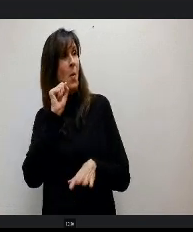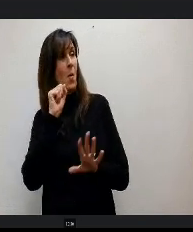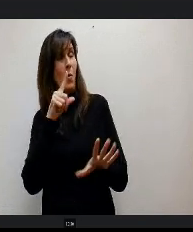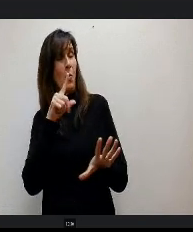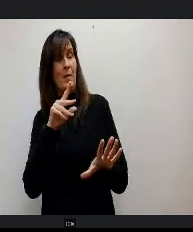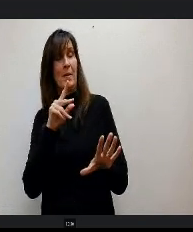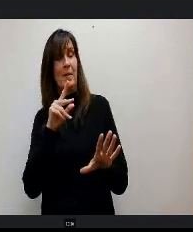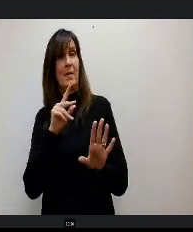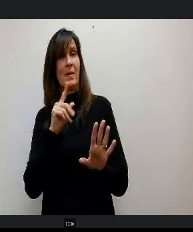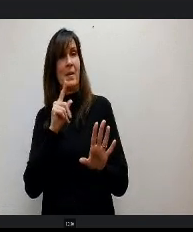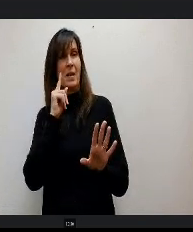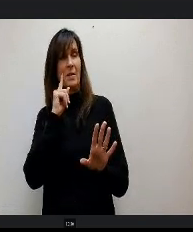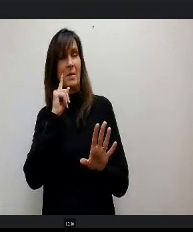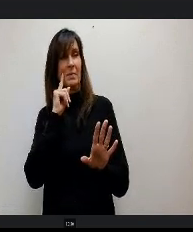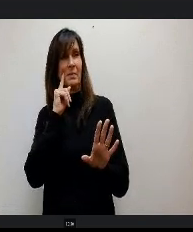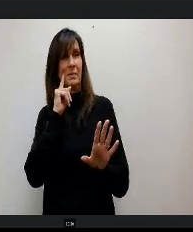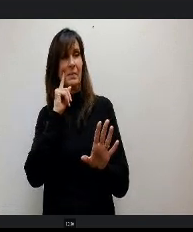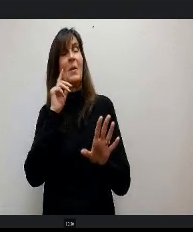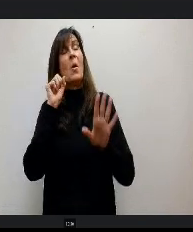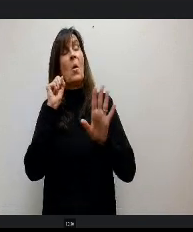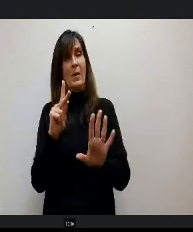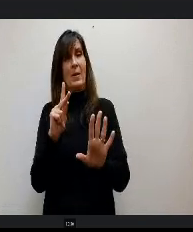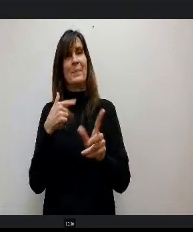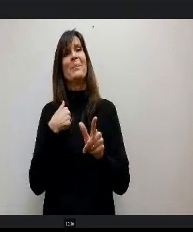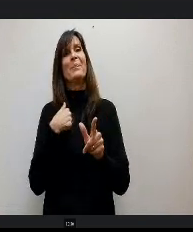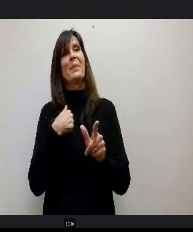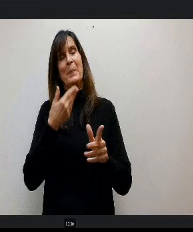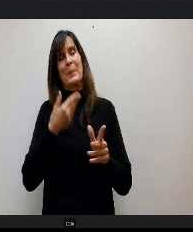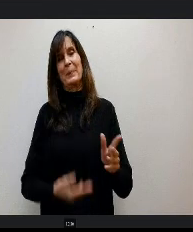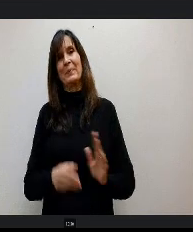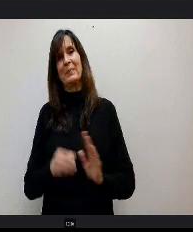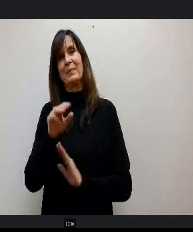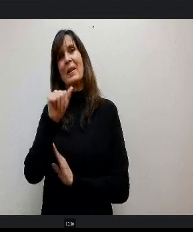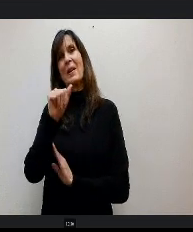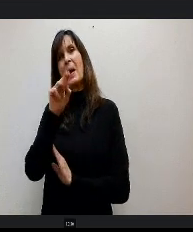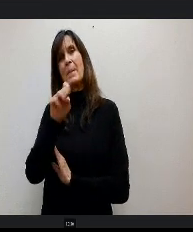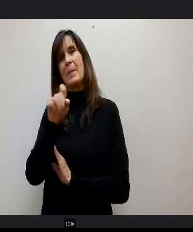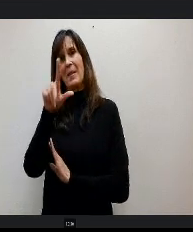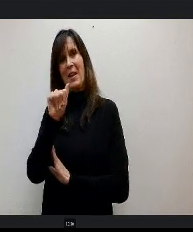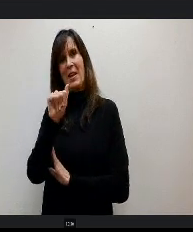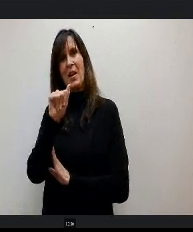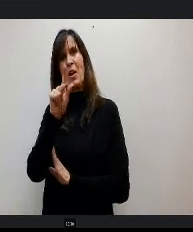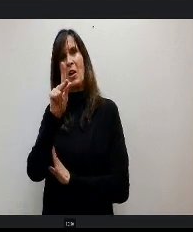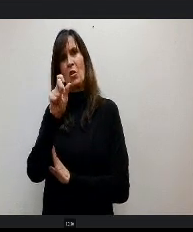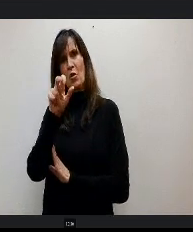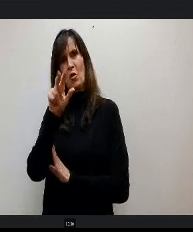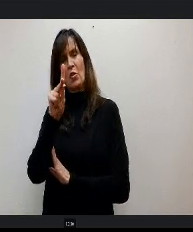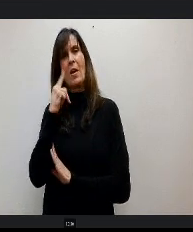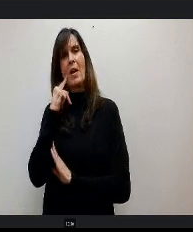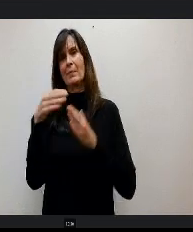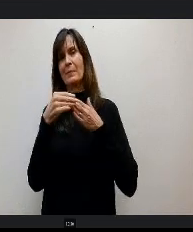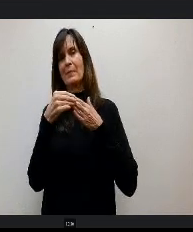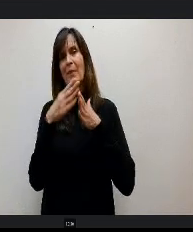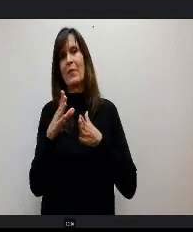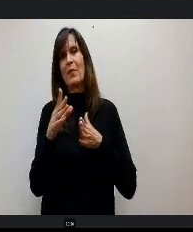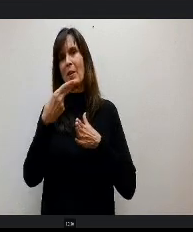to get the right track. OK. So yes, my name is Amelia Kirk and I headed up a high school